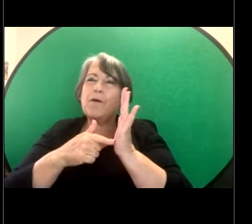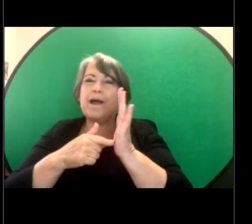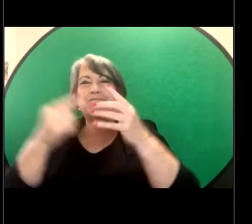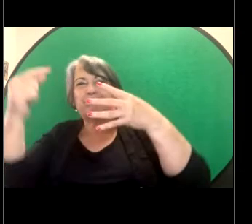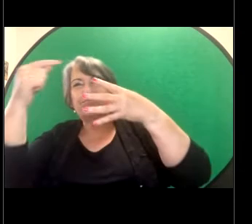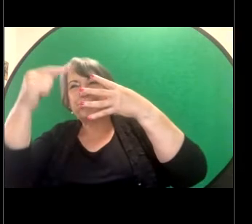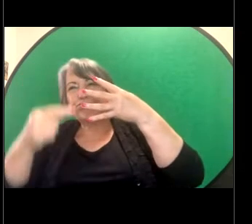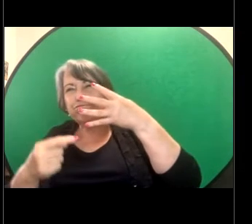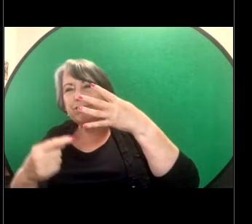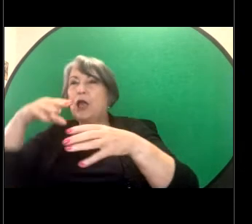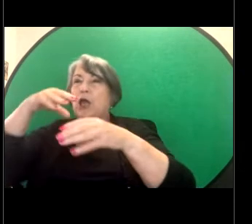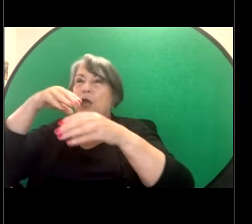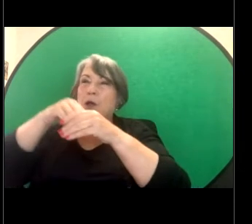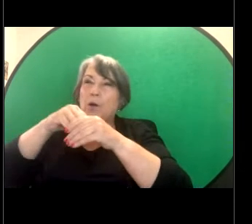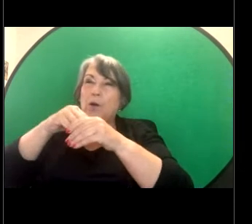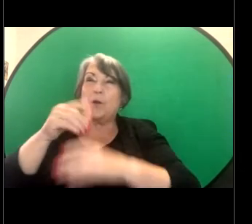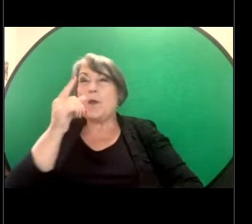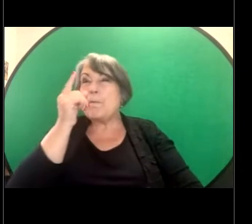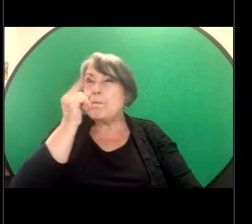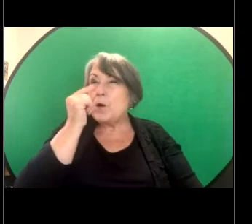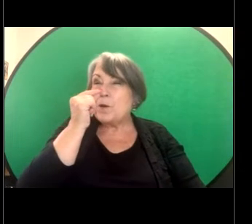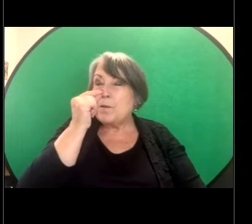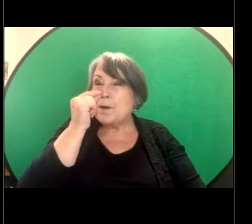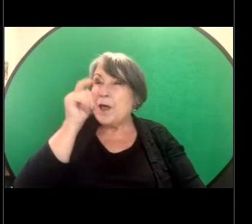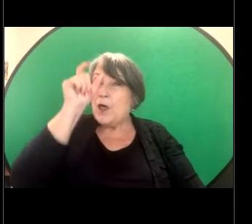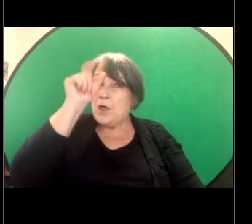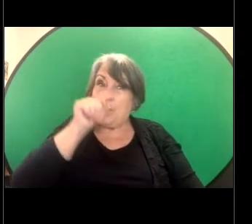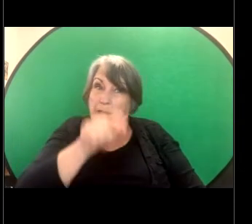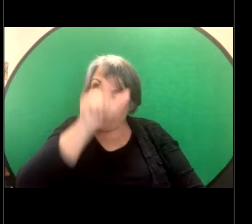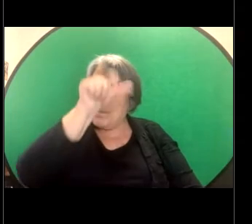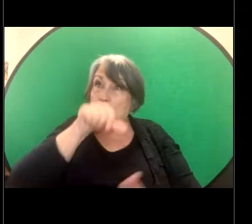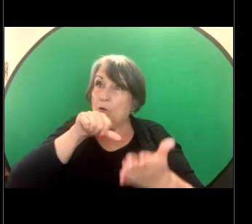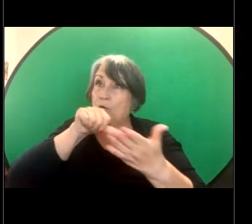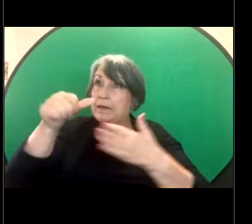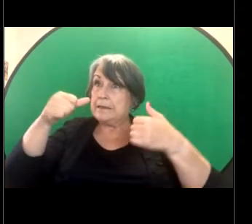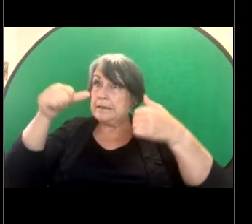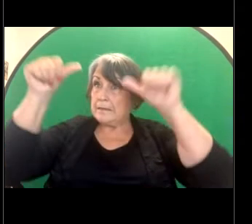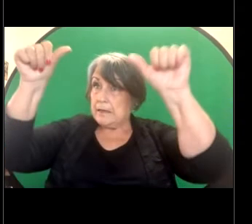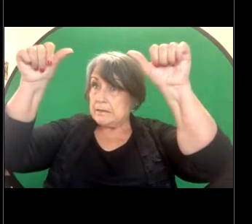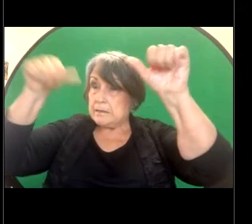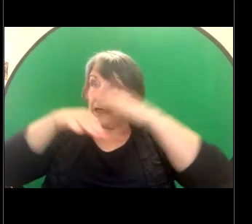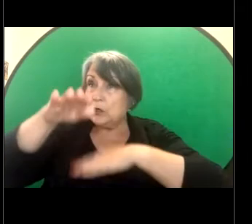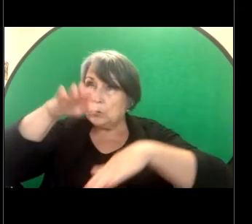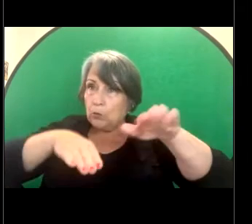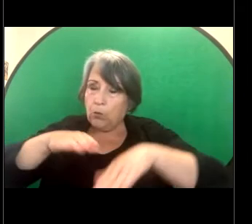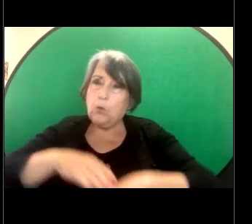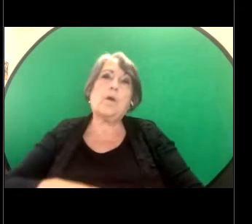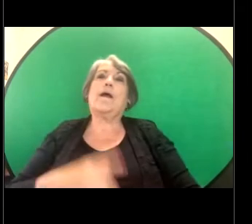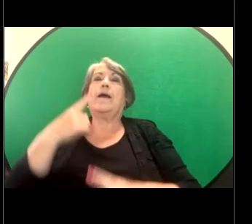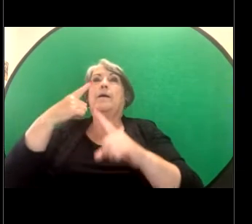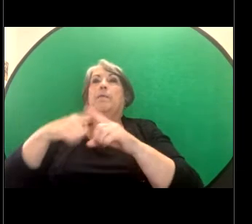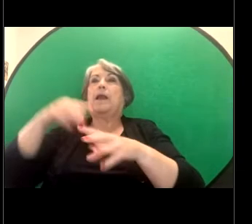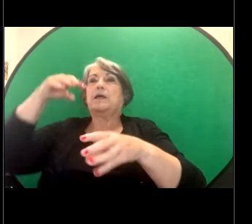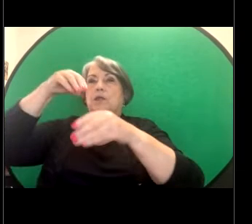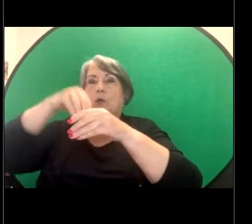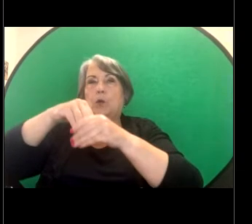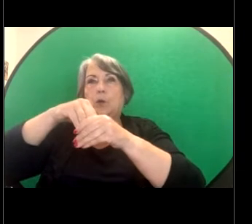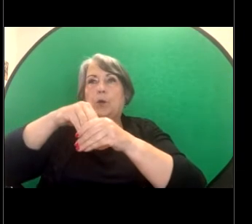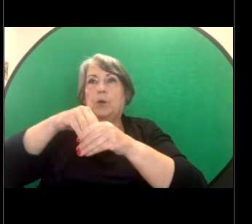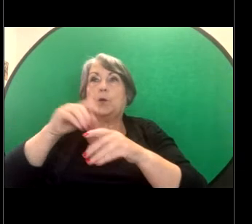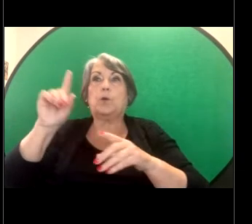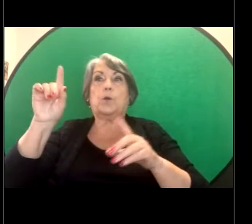the likelihood of the person's application having success, also including whether or not a prudent